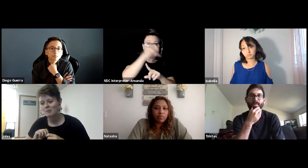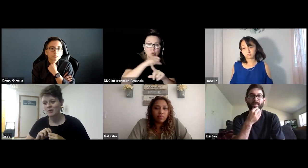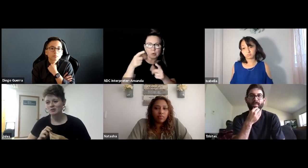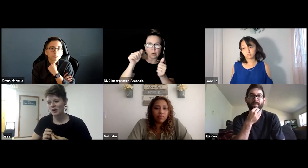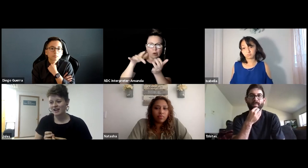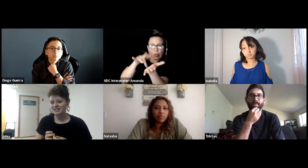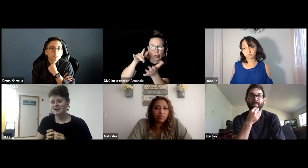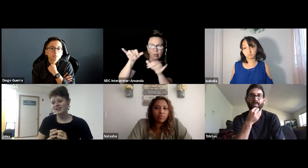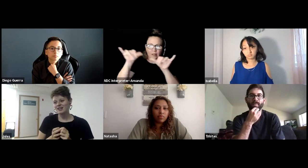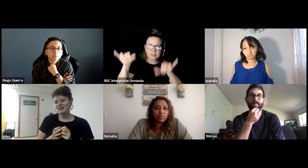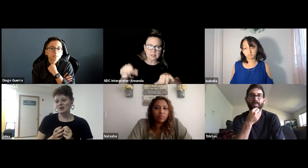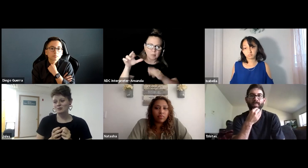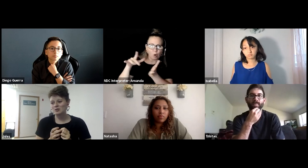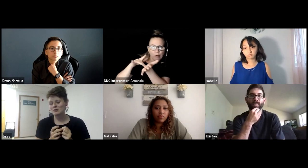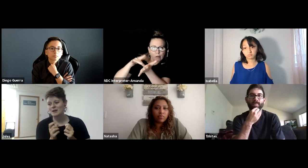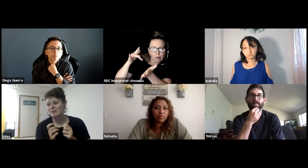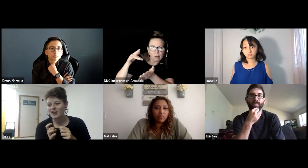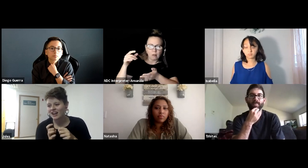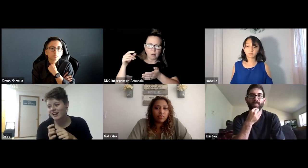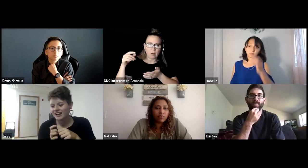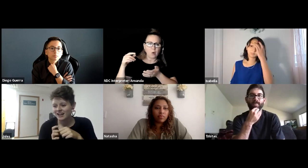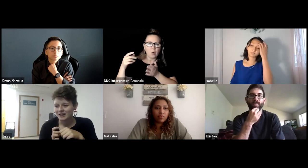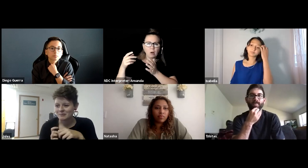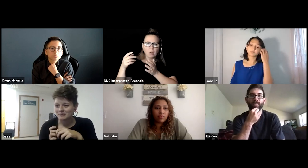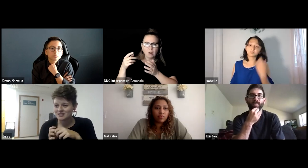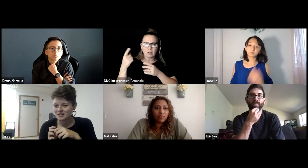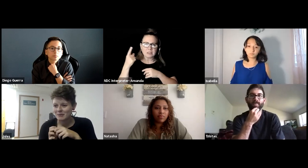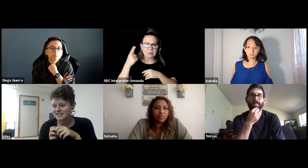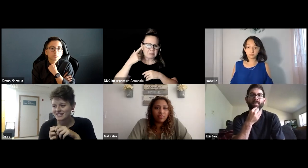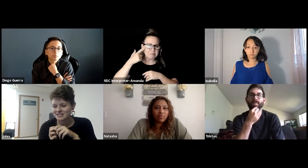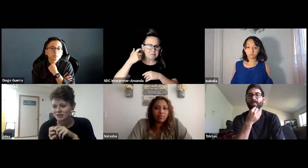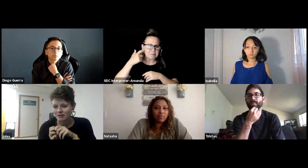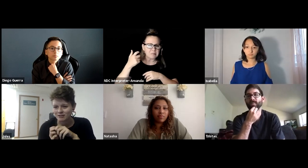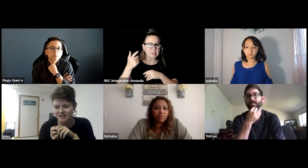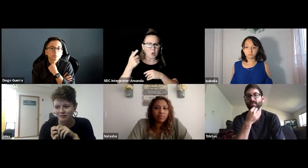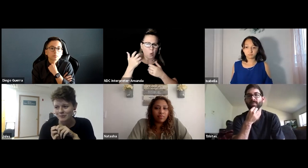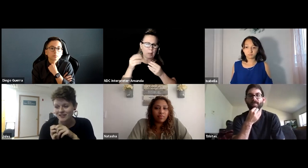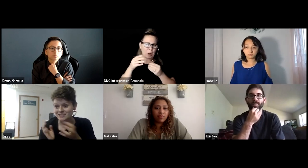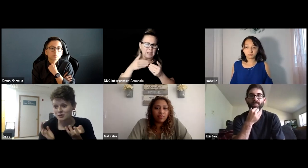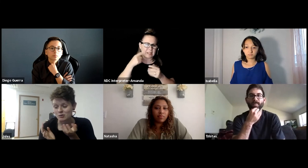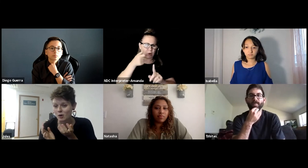or you're trying to do something to make it easier on yourself, but that's not true.